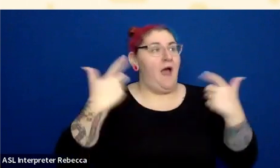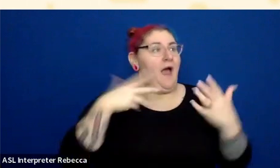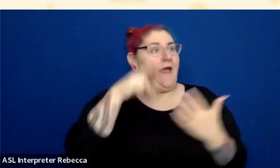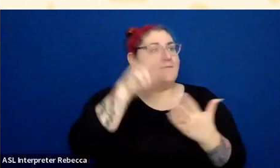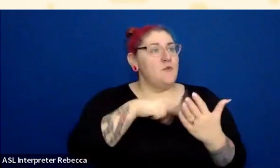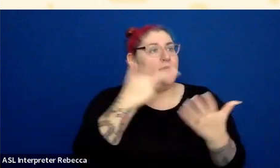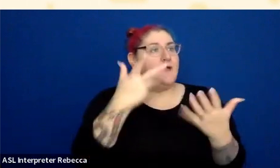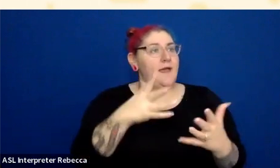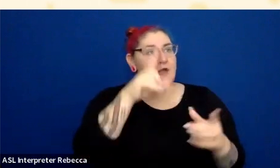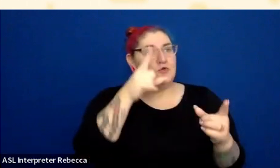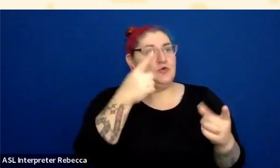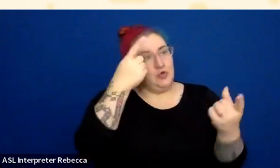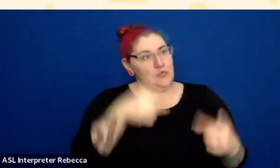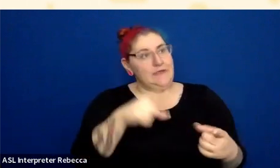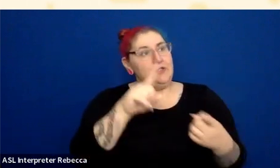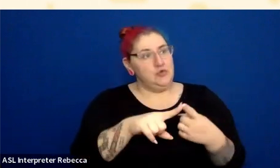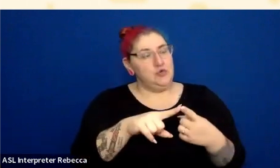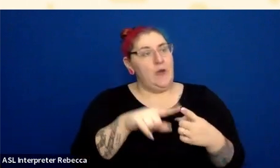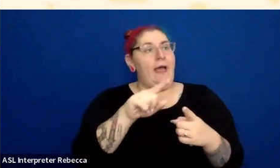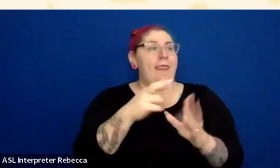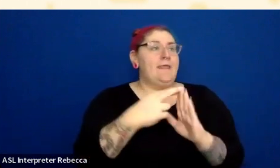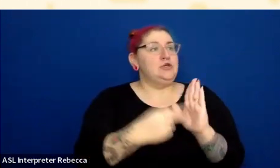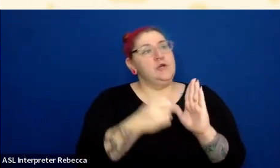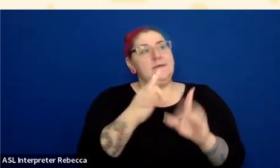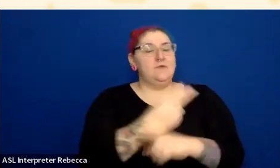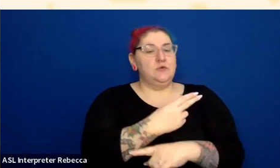So these are the same colors as was used in that slide.